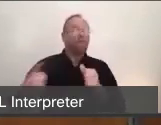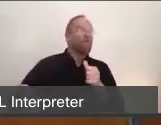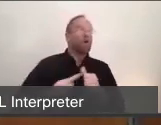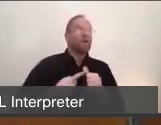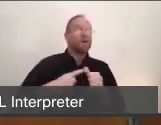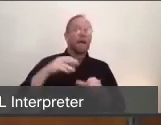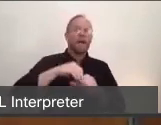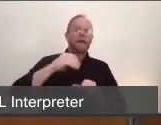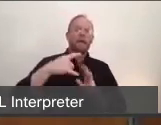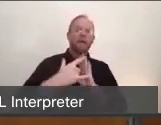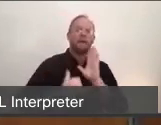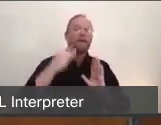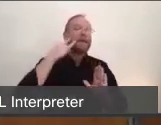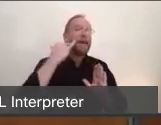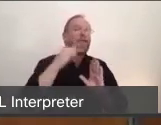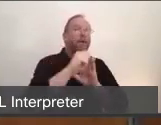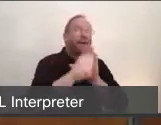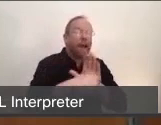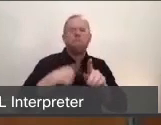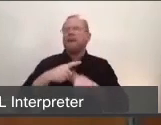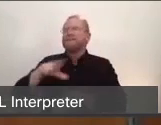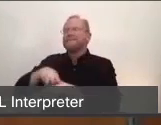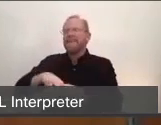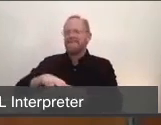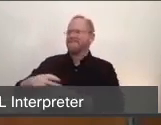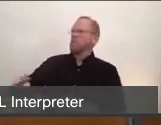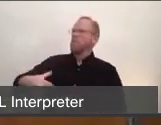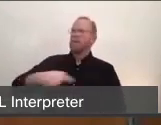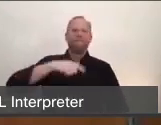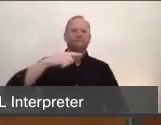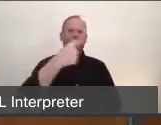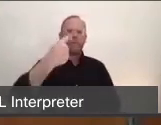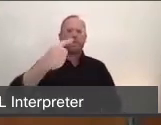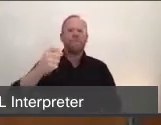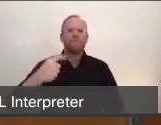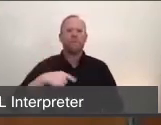We are modeling, with that action, fact-based, science-based, decision-making.